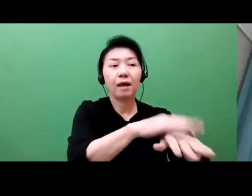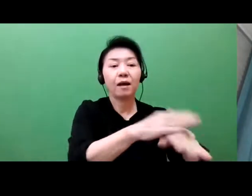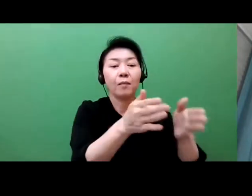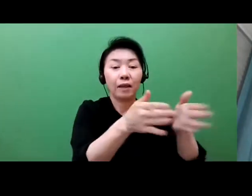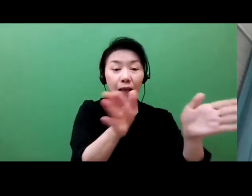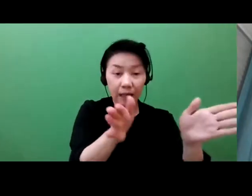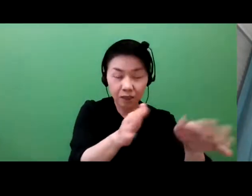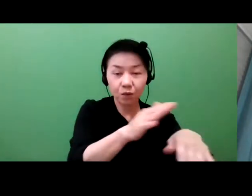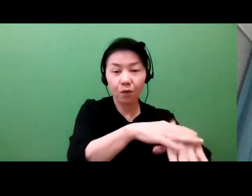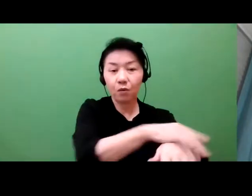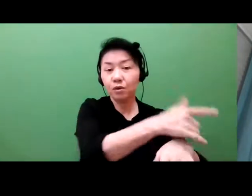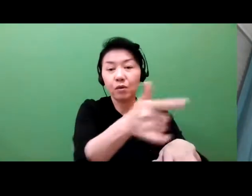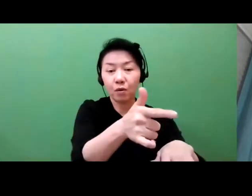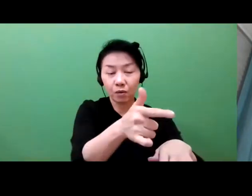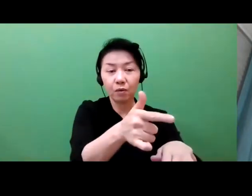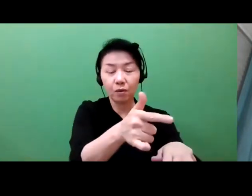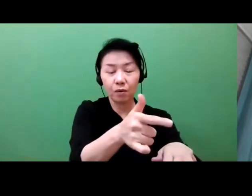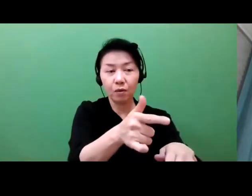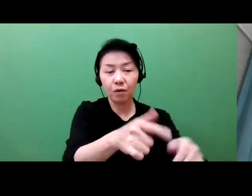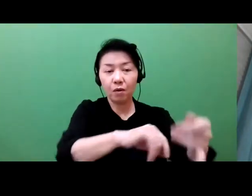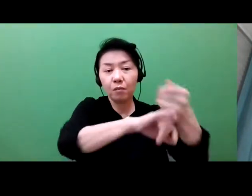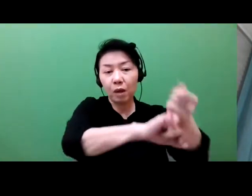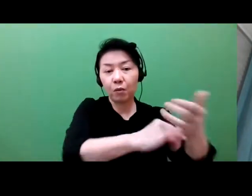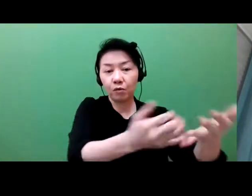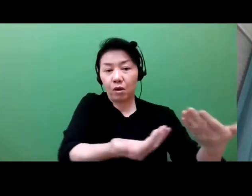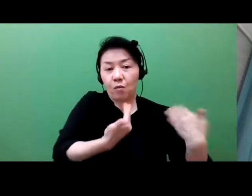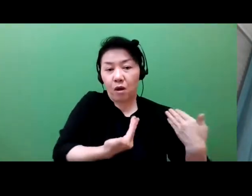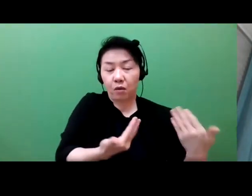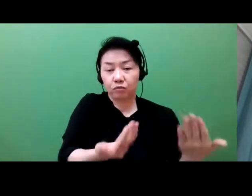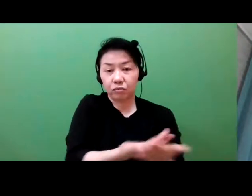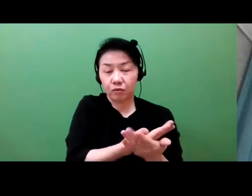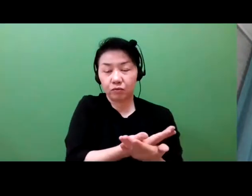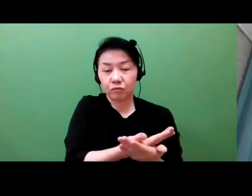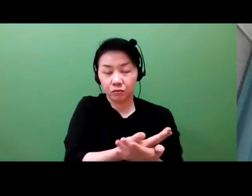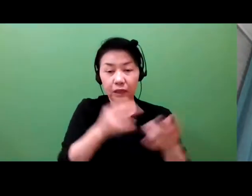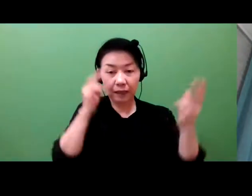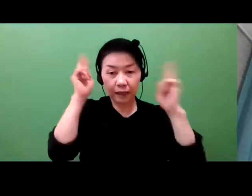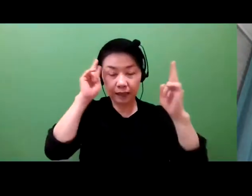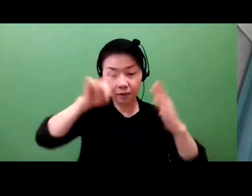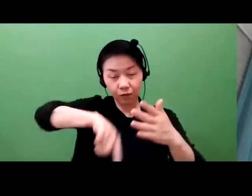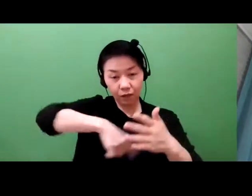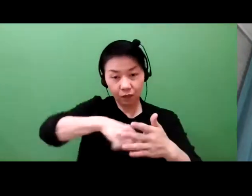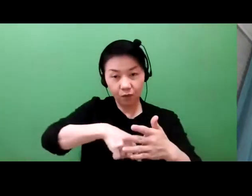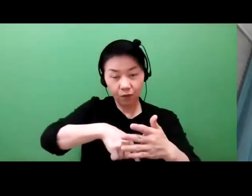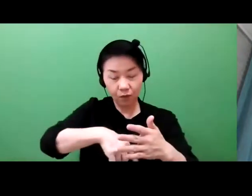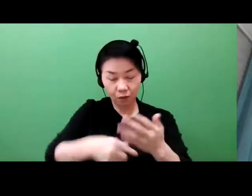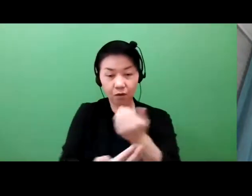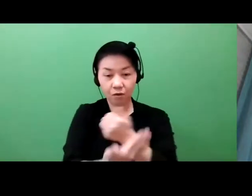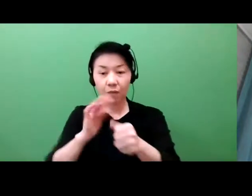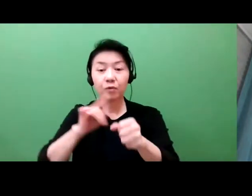Patents, trade secrets, copyright. And I think we'll talk a little bit more in the program about trademarks.